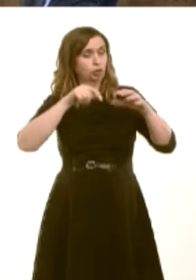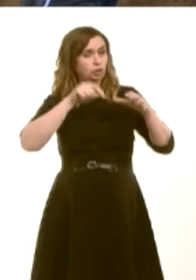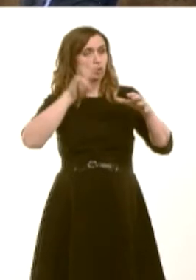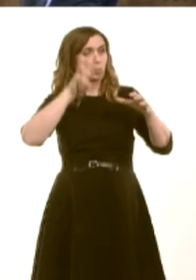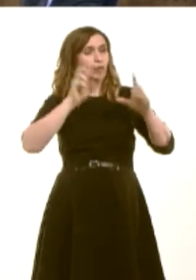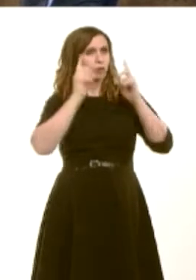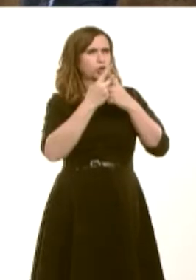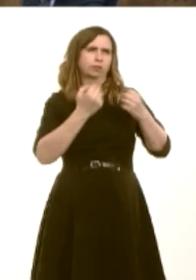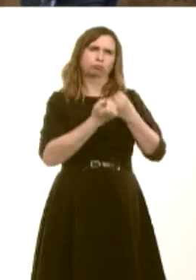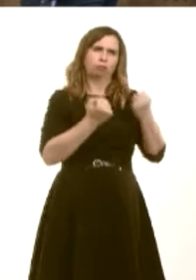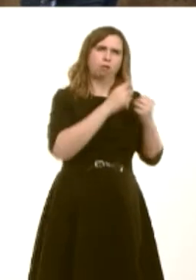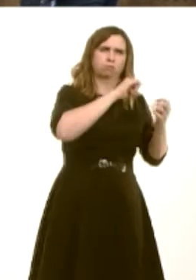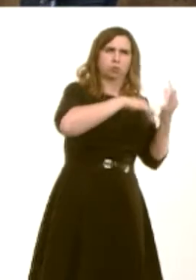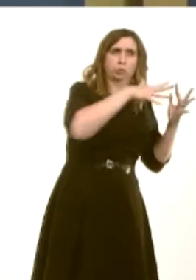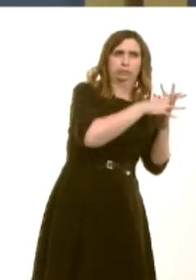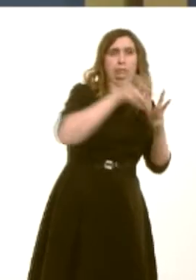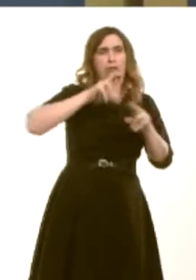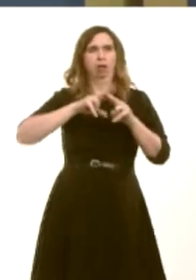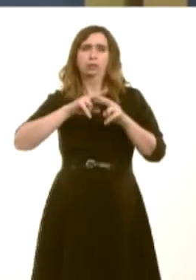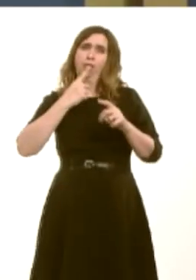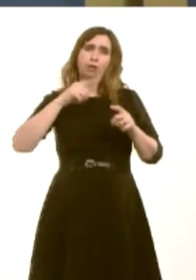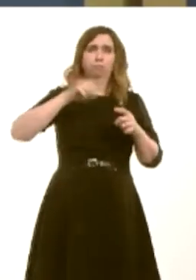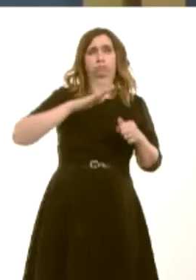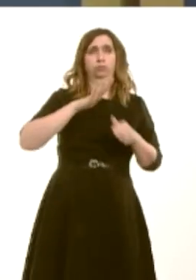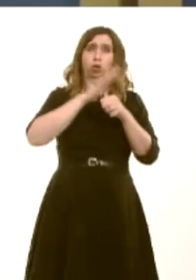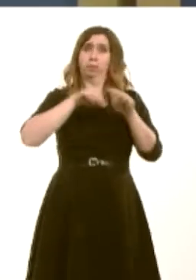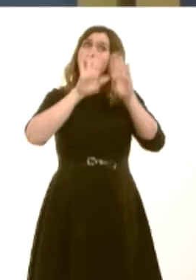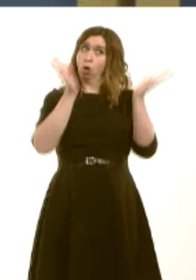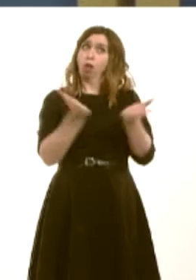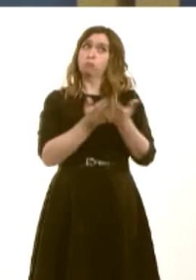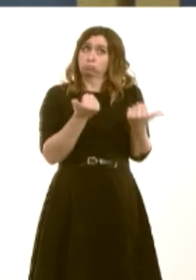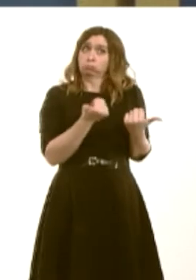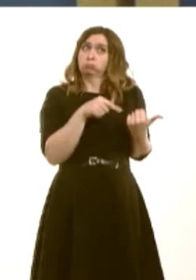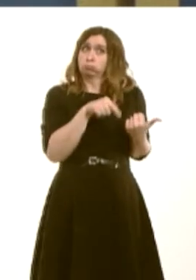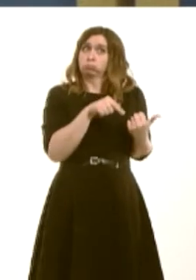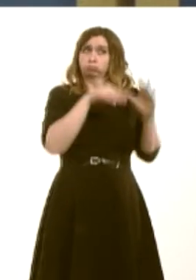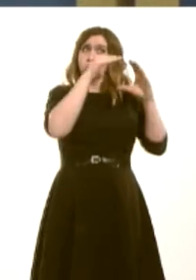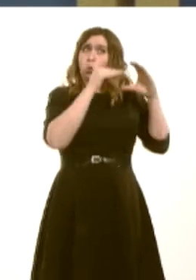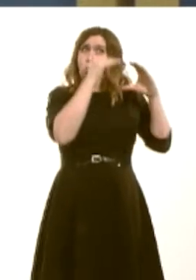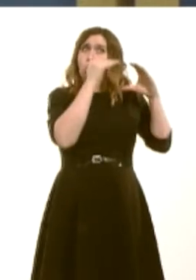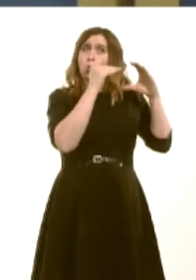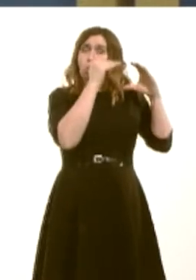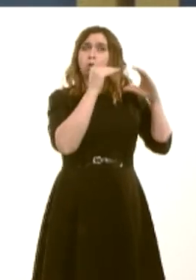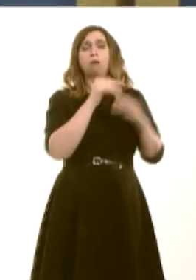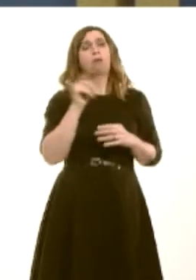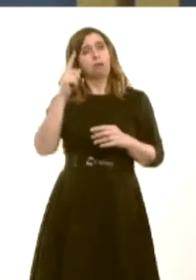Swansea and Cardiff, being amongst the best in the world, what more can be done to use that research expertise to develop the Welsh economy?